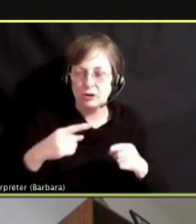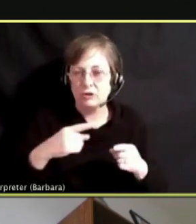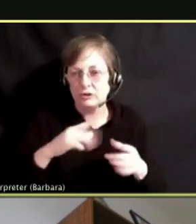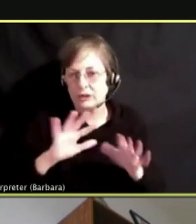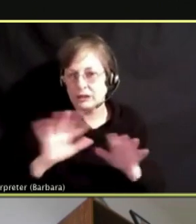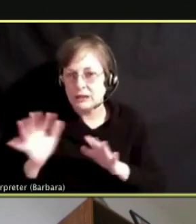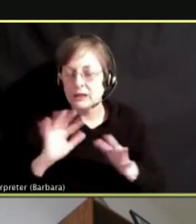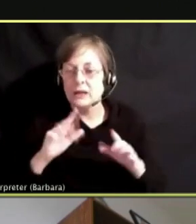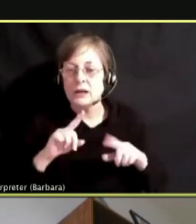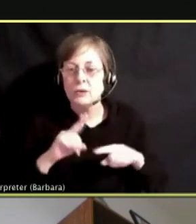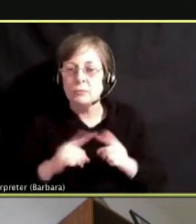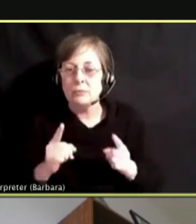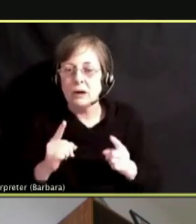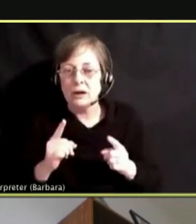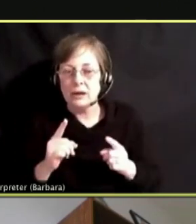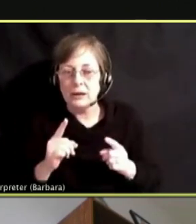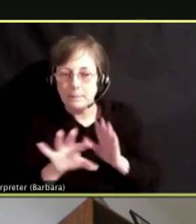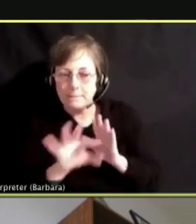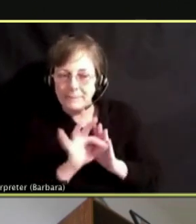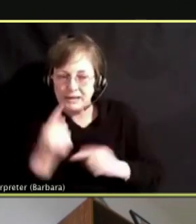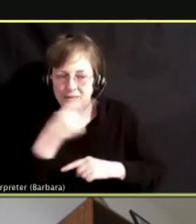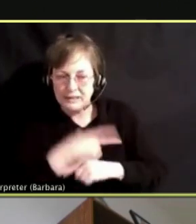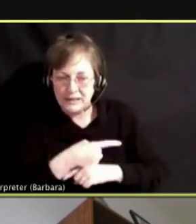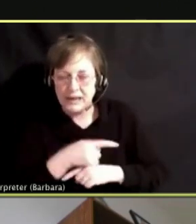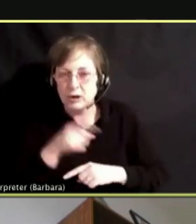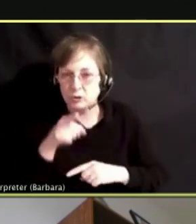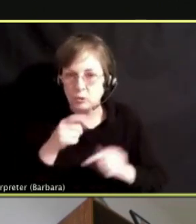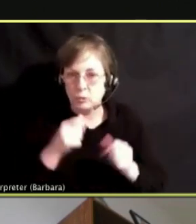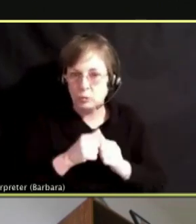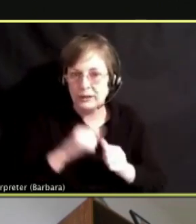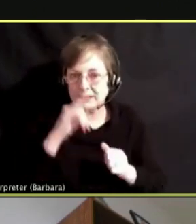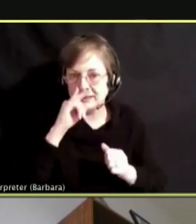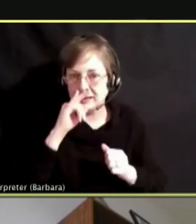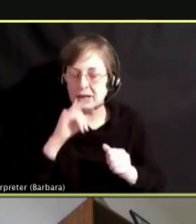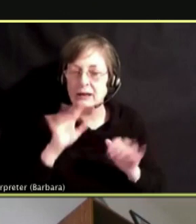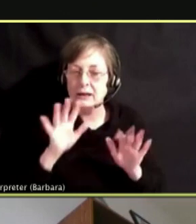HAVE ESTABLISHED THEY DEFINITELY NEED A BREAK FROM SCHOOL AND INSTEAD OF FORCING THEM TO